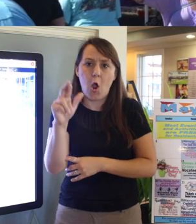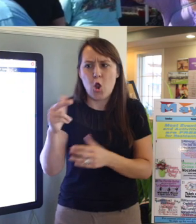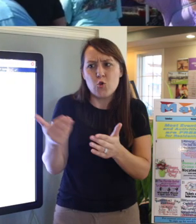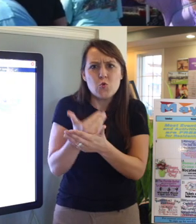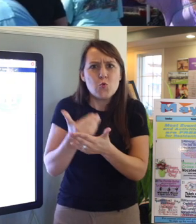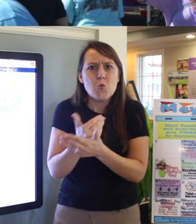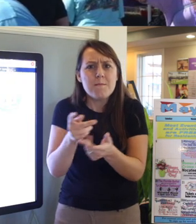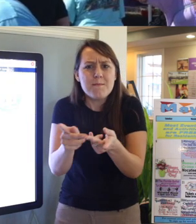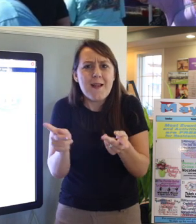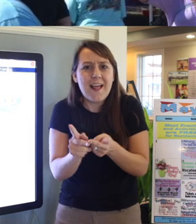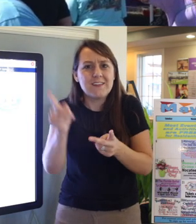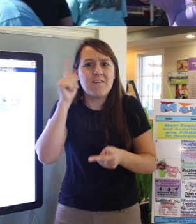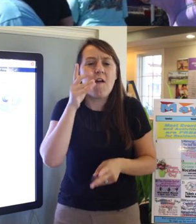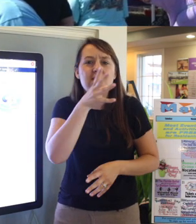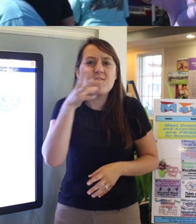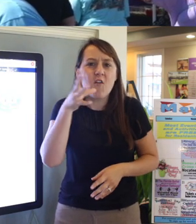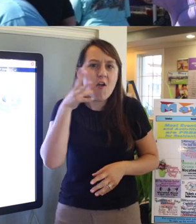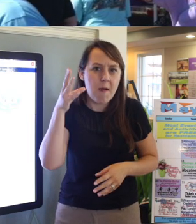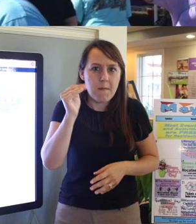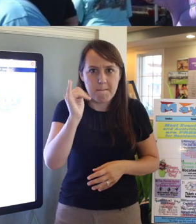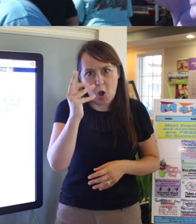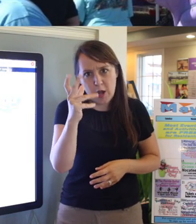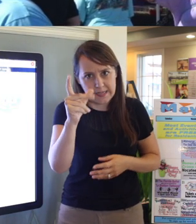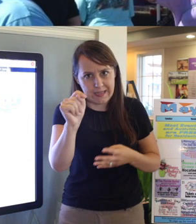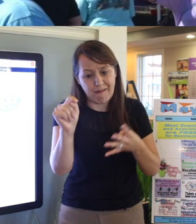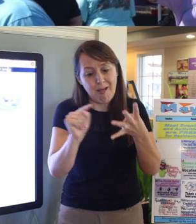We do a farmers market every third Saturday of the month